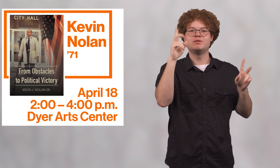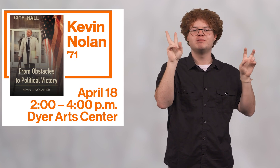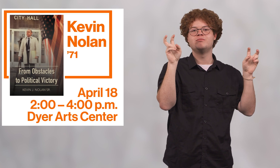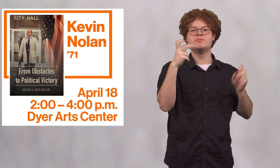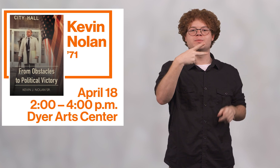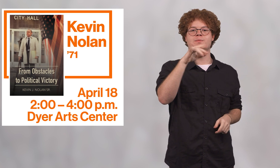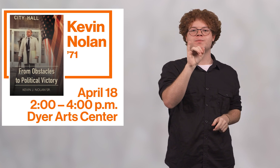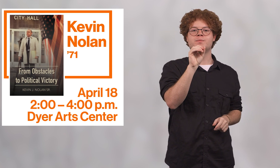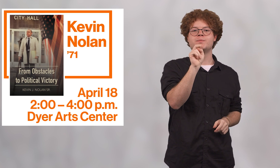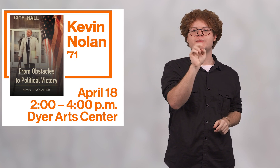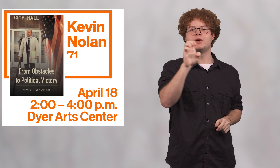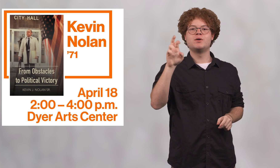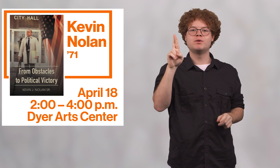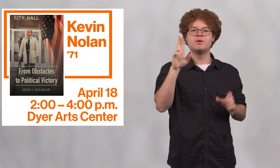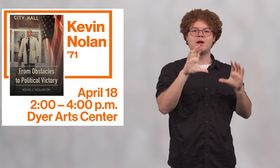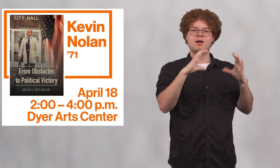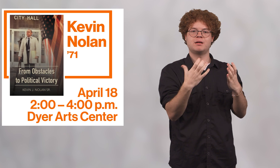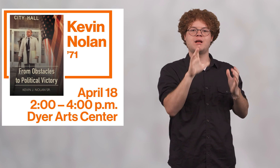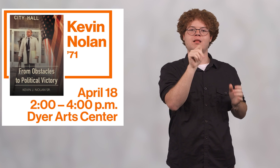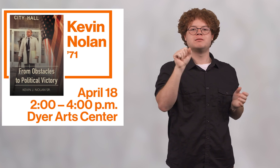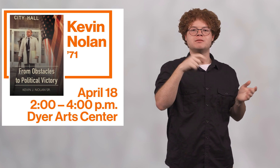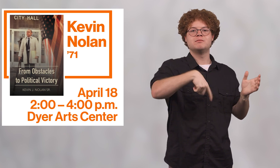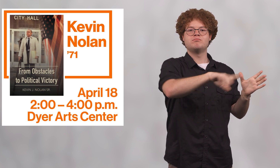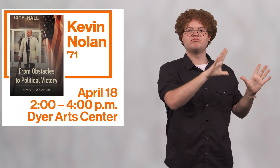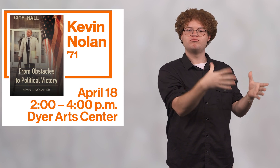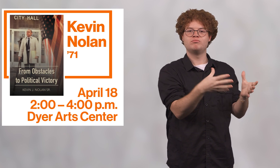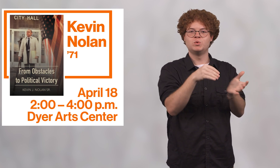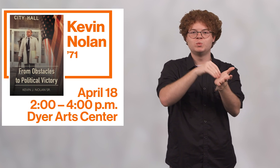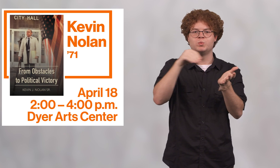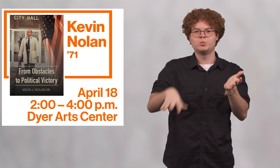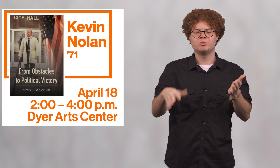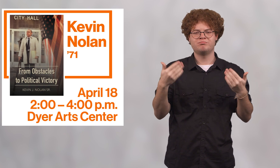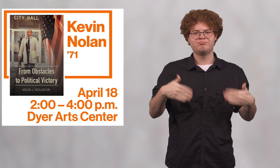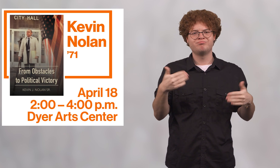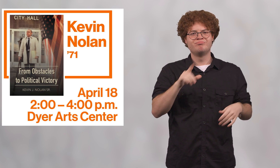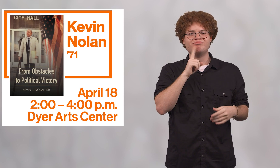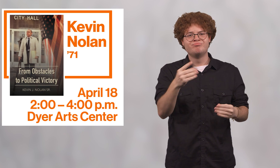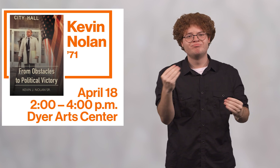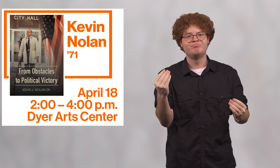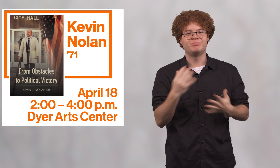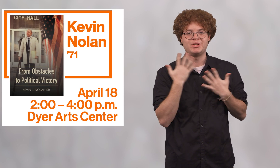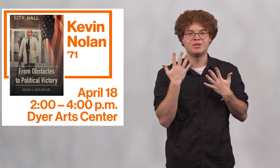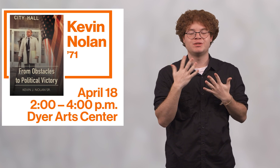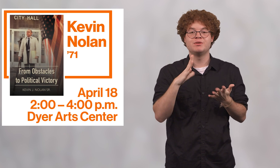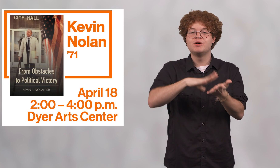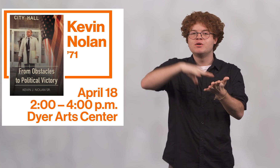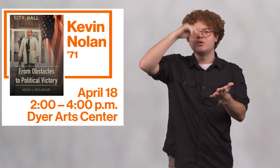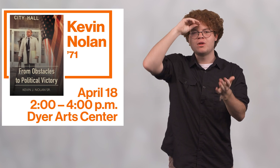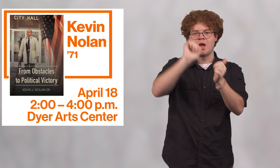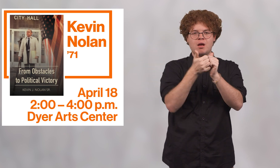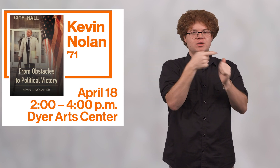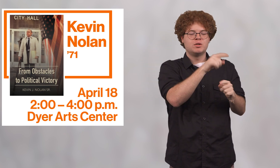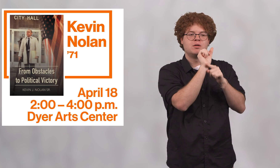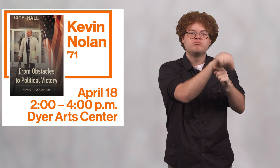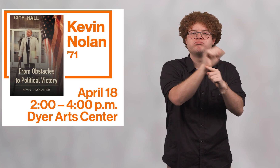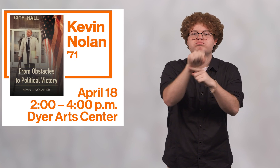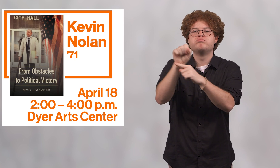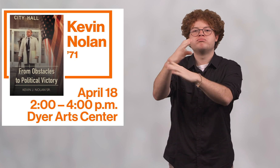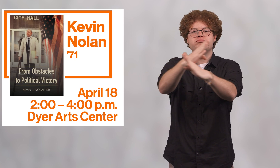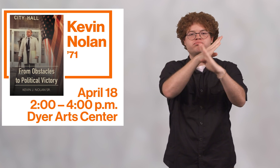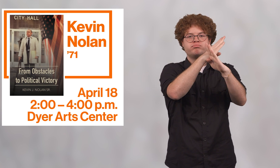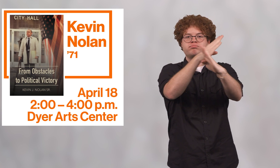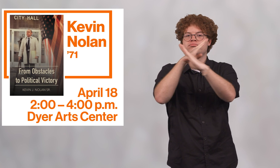and member of NTID's first "Pioneer Class" of students is truly inspiring.